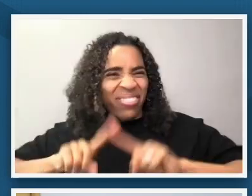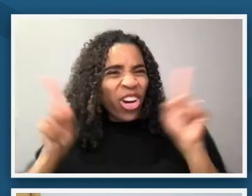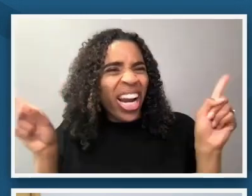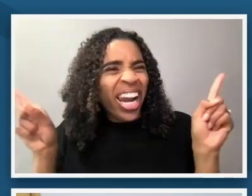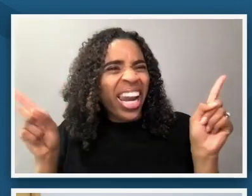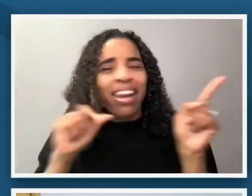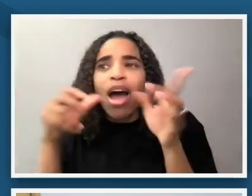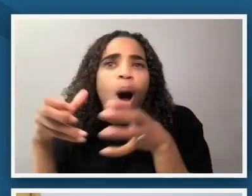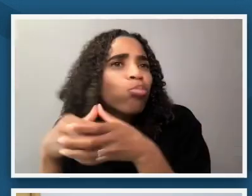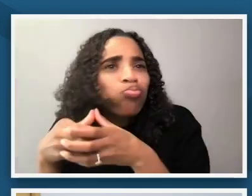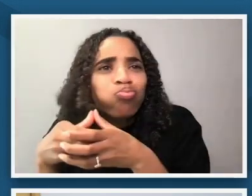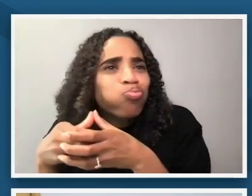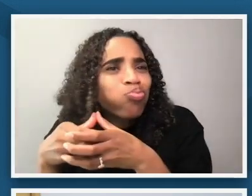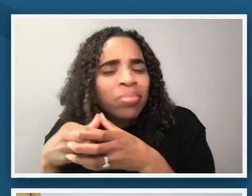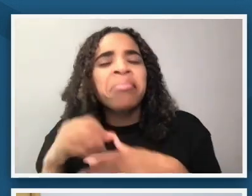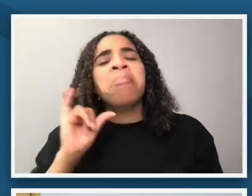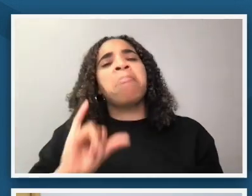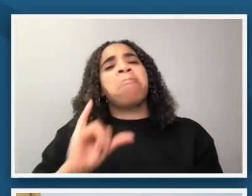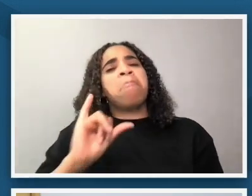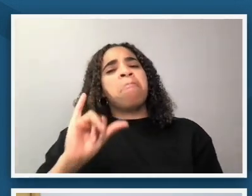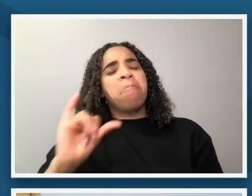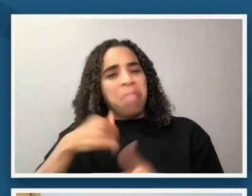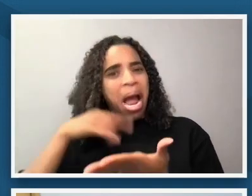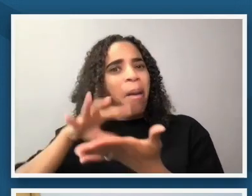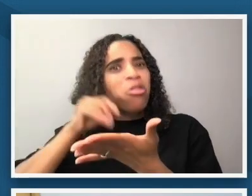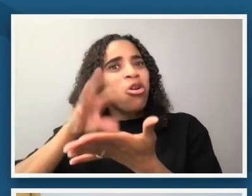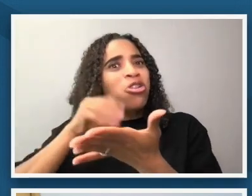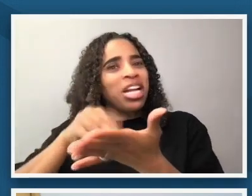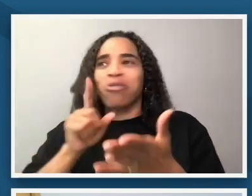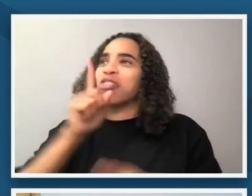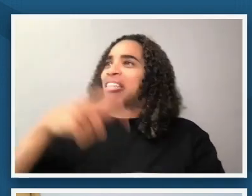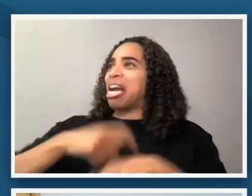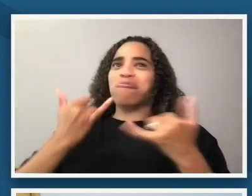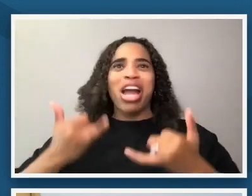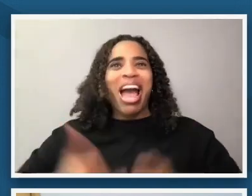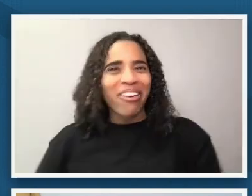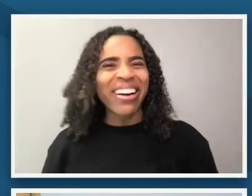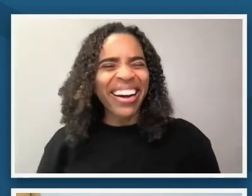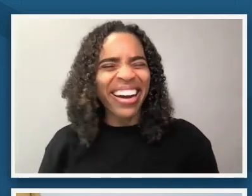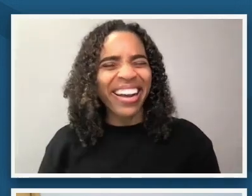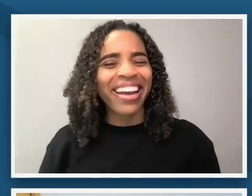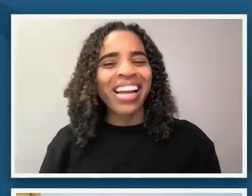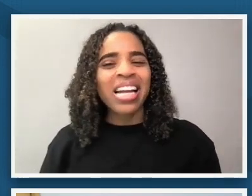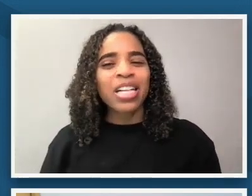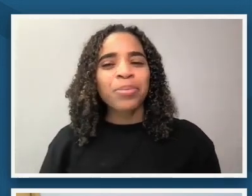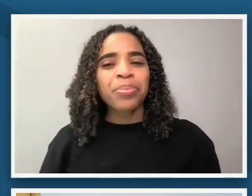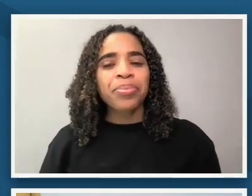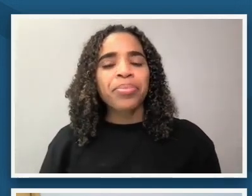and learning that i'm having in the moment real-time learning happening right here